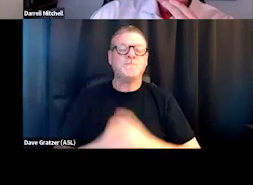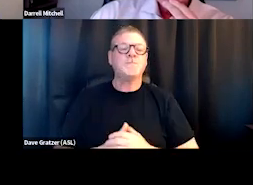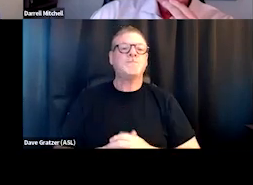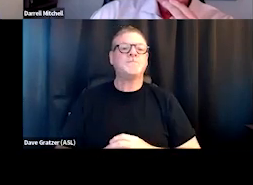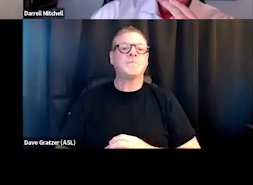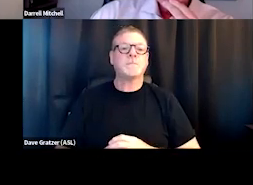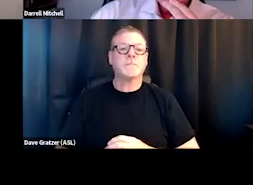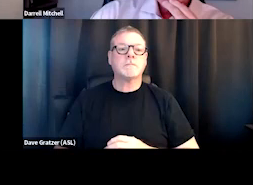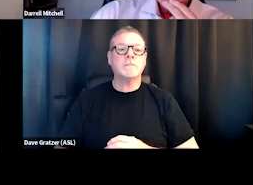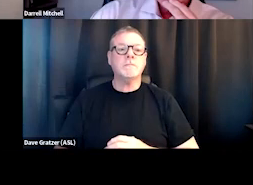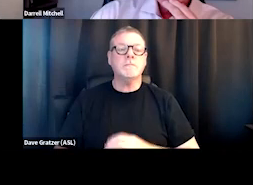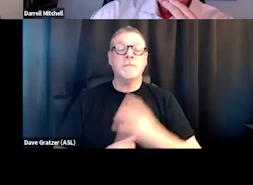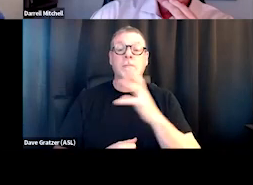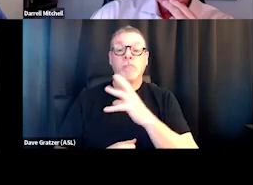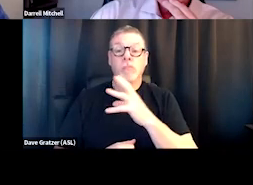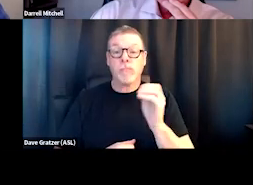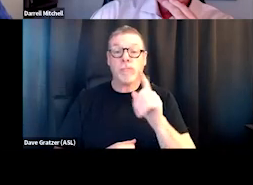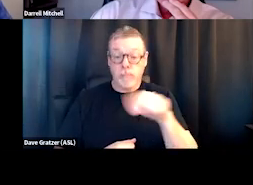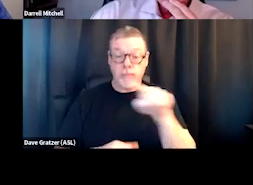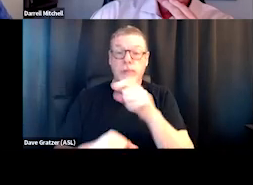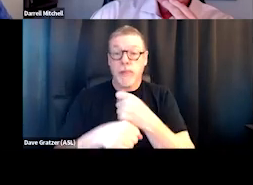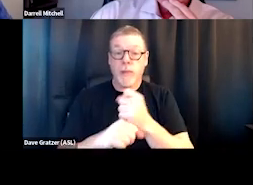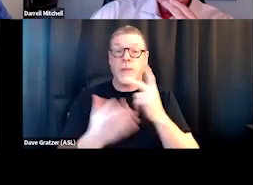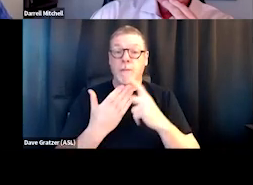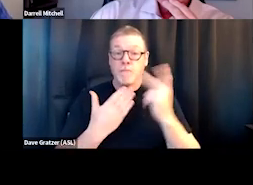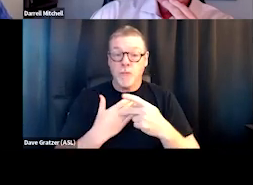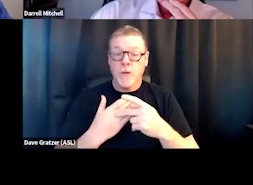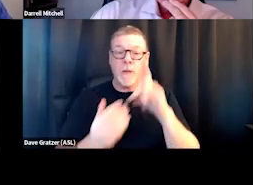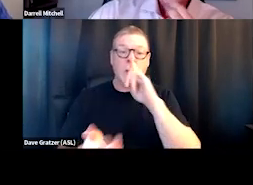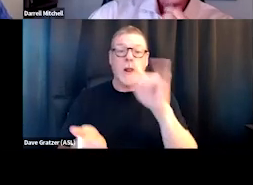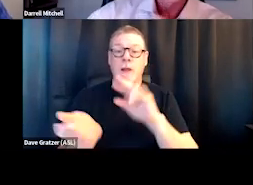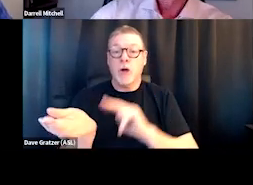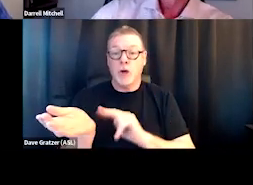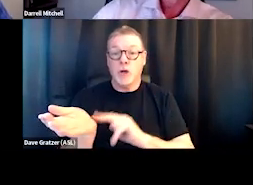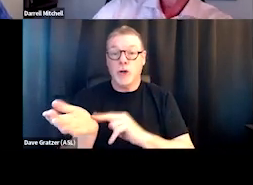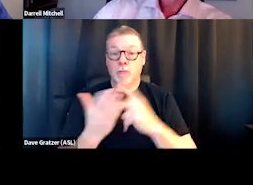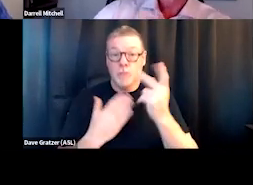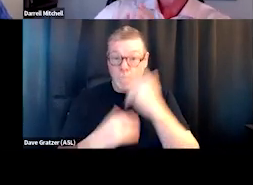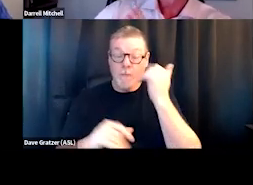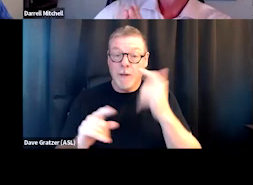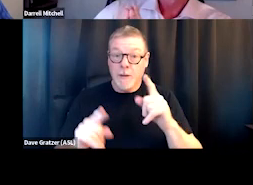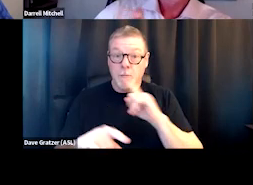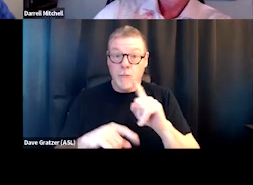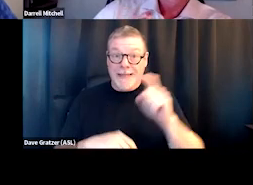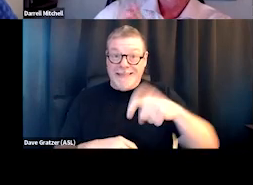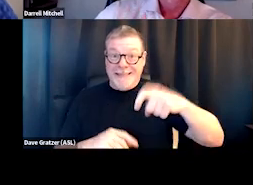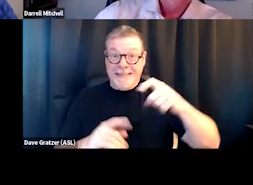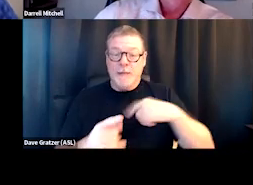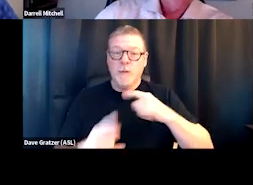and they even created programs. Like they created a nursing program because there was a real need for that as we started collaborating with them.